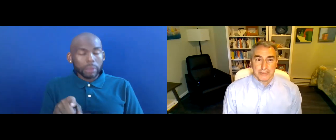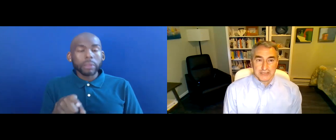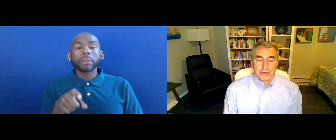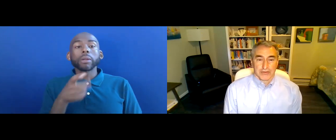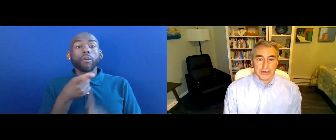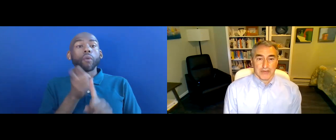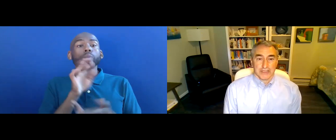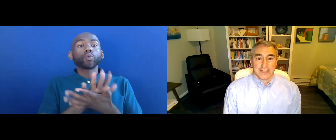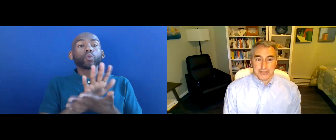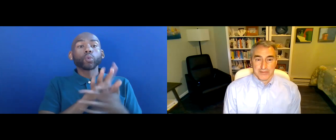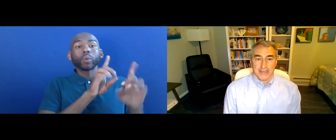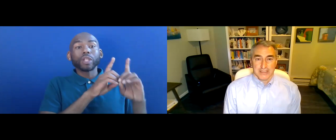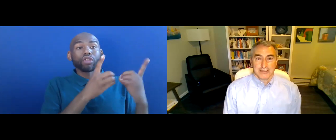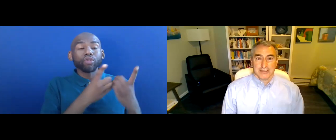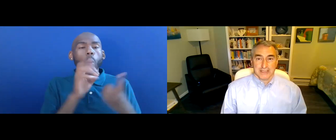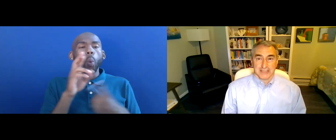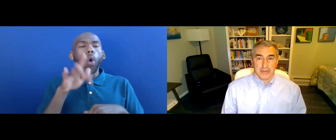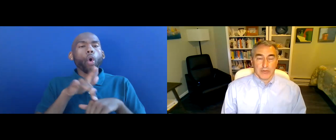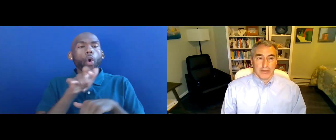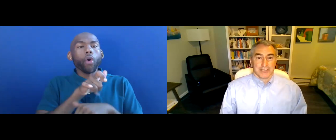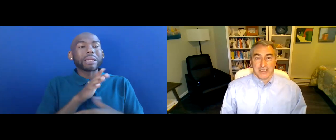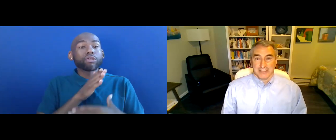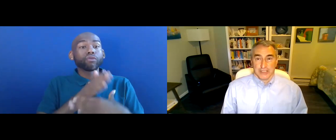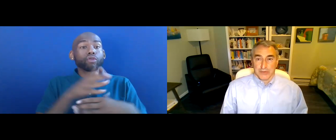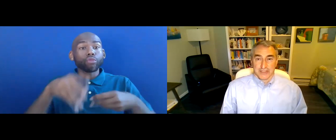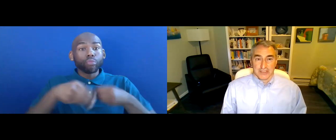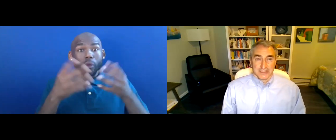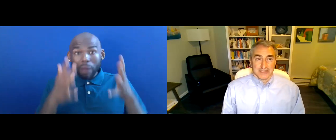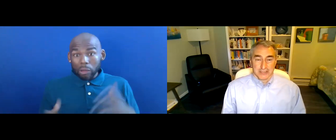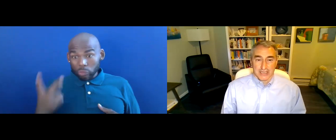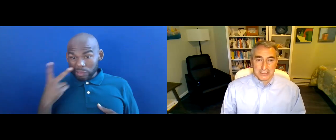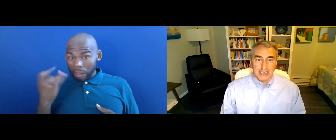DISTRICTS THAT WERE EARLY INTERVENTION PROVIDERS TO DETERMINE WHETHER THEY ARE ELIGIBLE FOR SERVICES UNDER IDEA